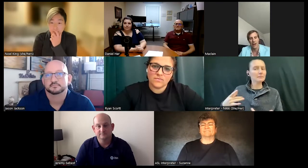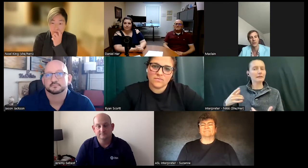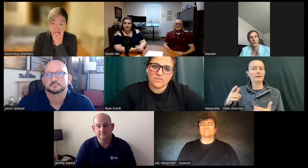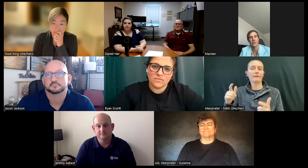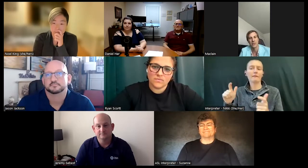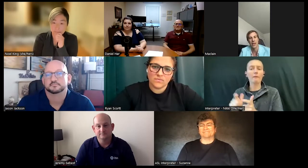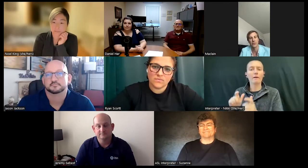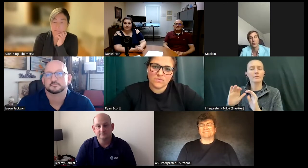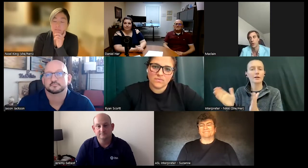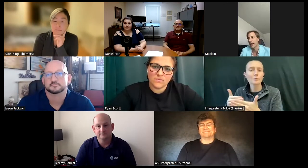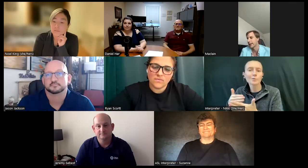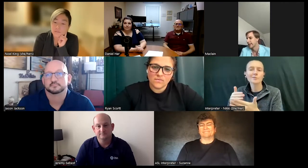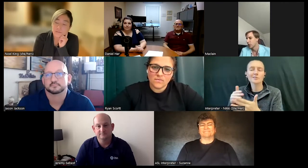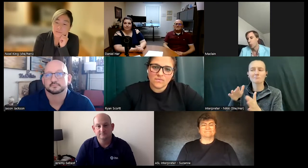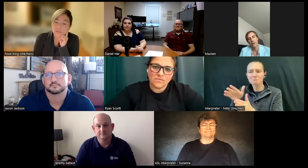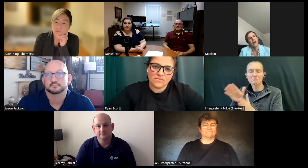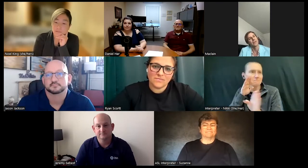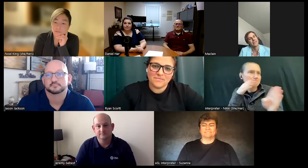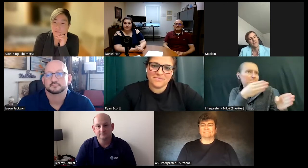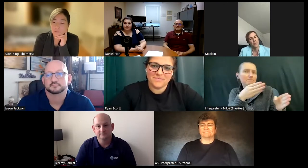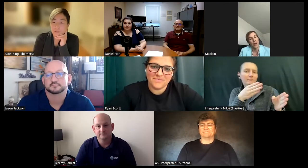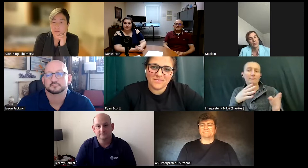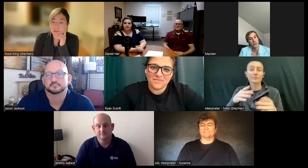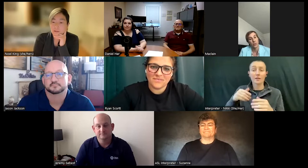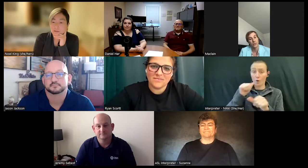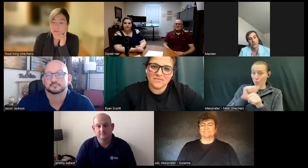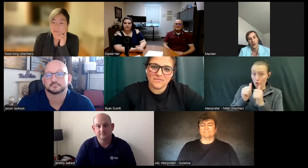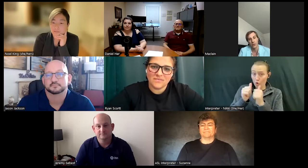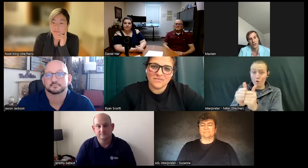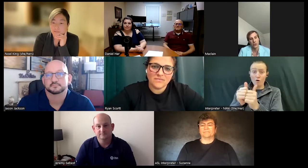classrooms and such. So, I work a lot with the deaf and blind schools all across